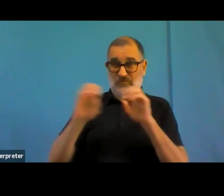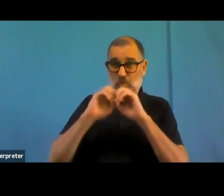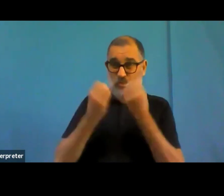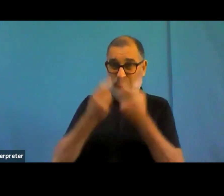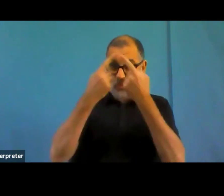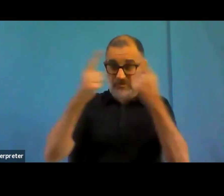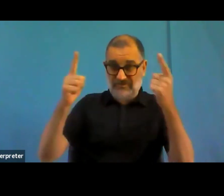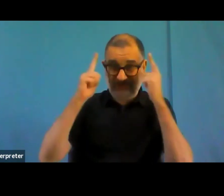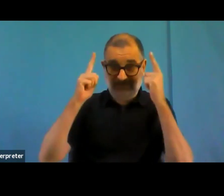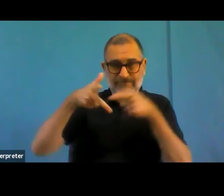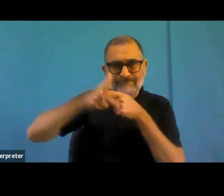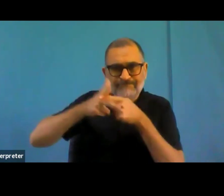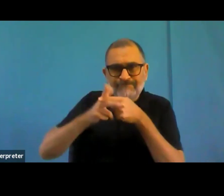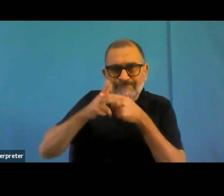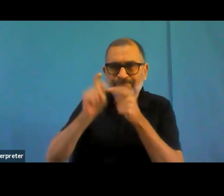But I mean, it's not because it's not compliant?